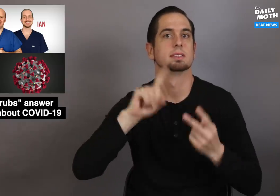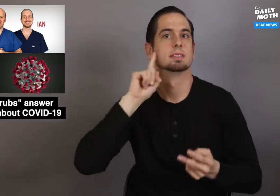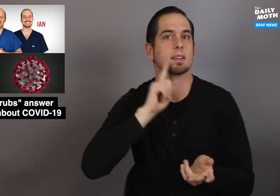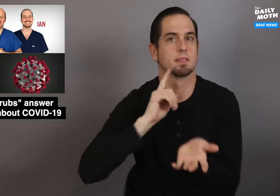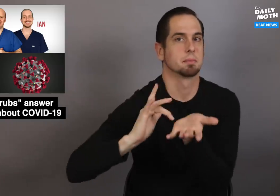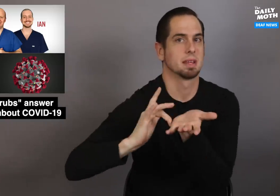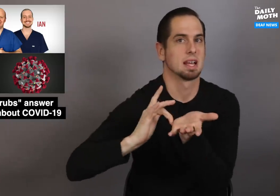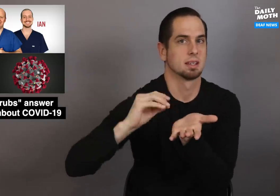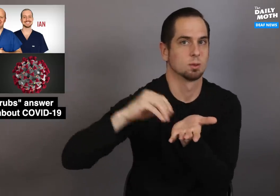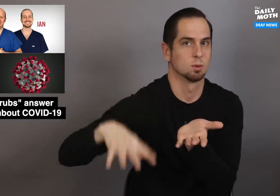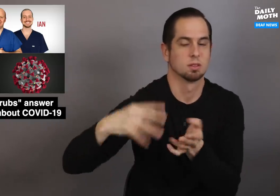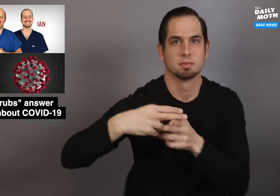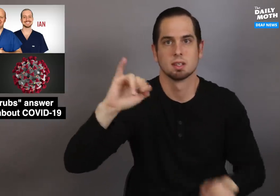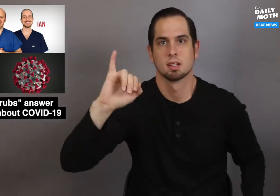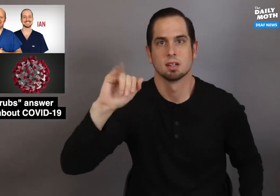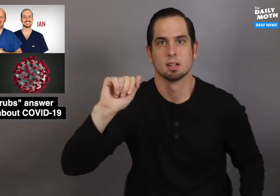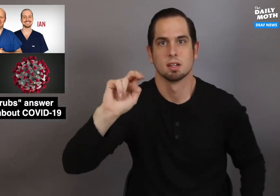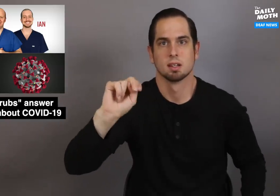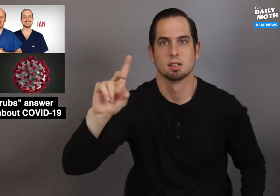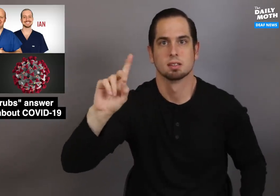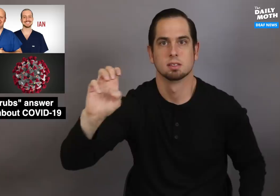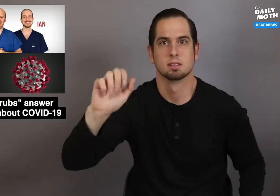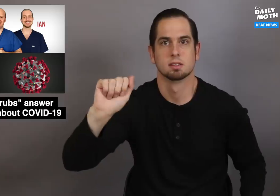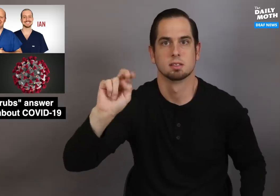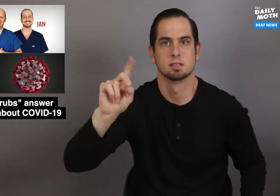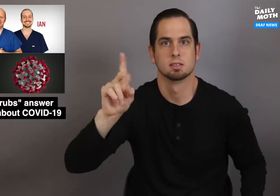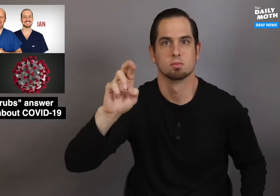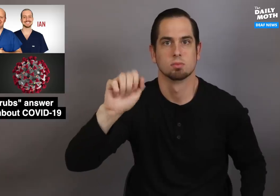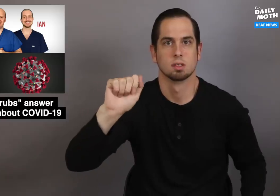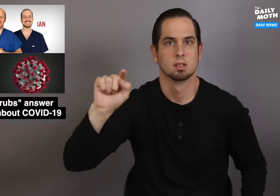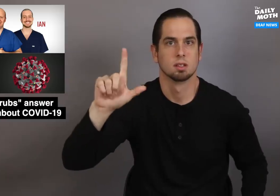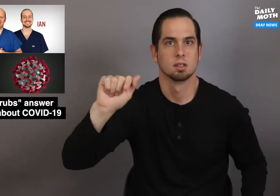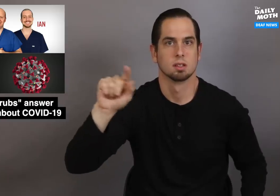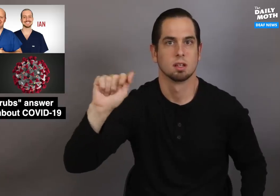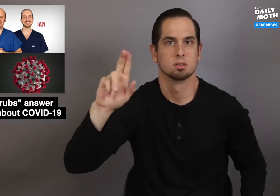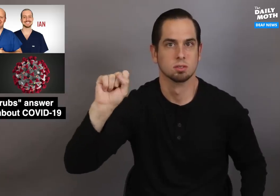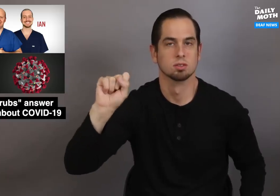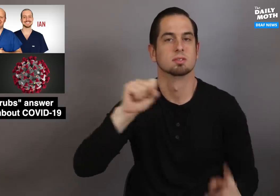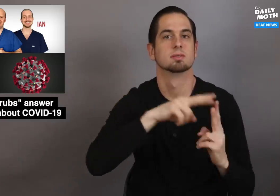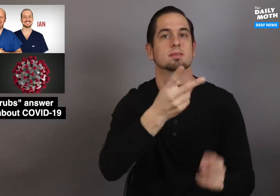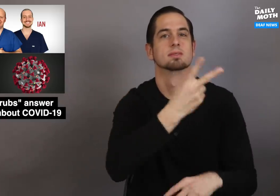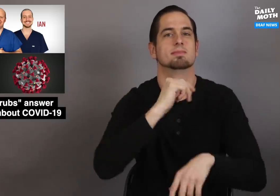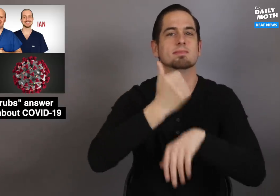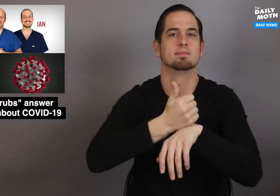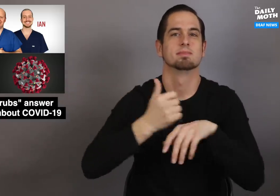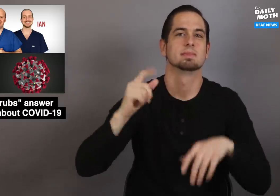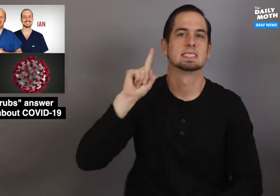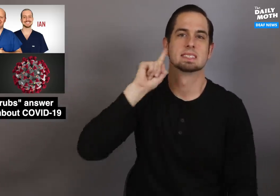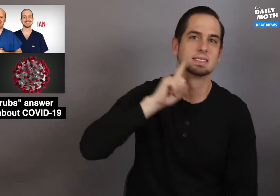deaf medical student Ian DeAndrea-Lazarus of